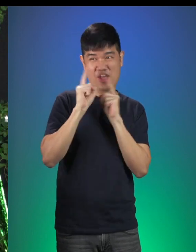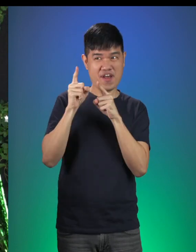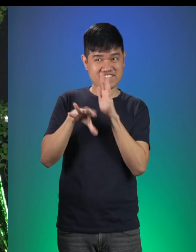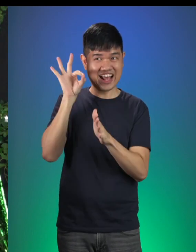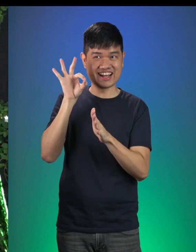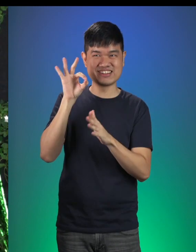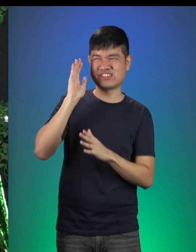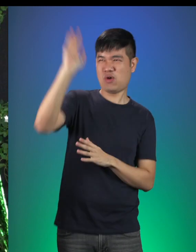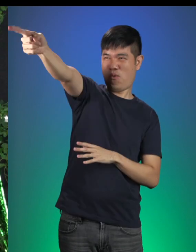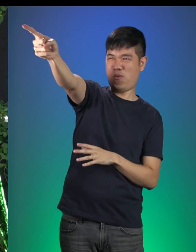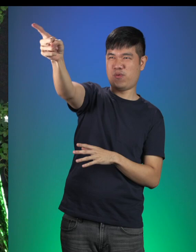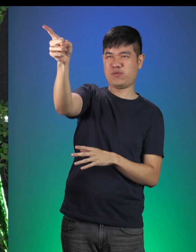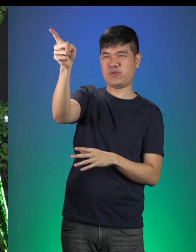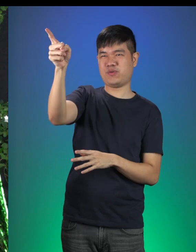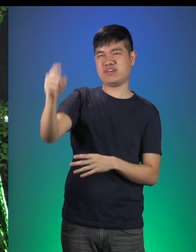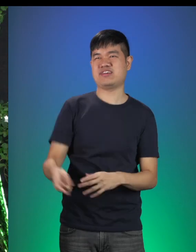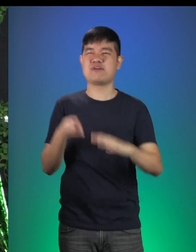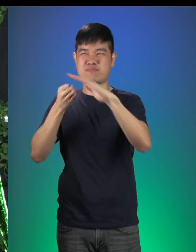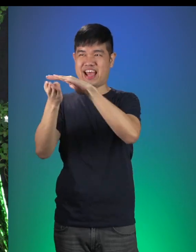Onwards to Hansel and Gretel’s bakery!